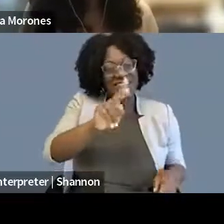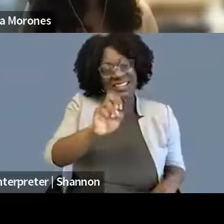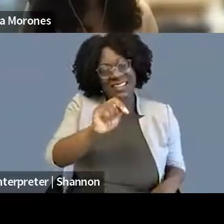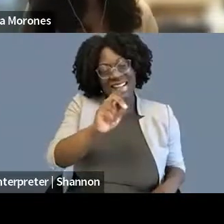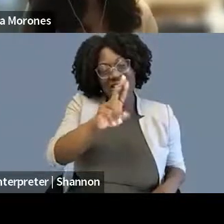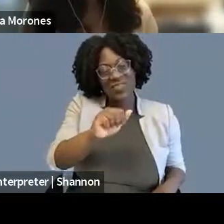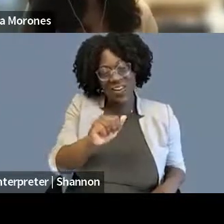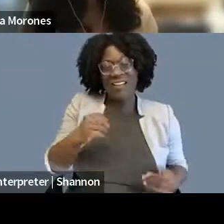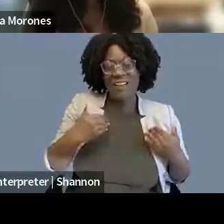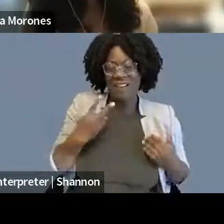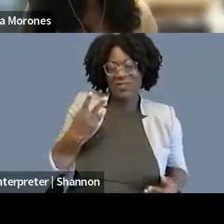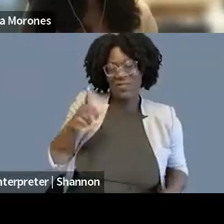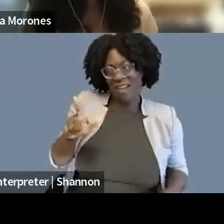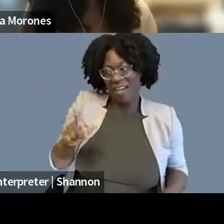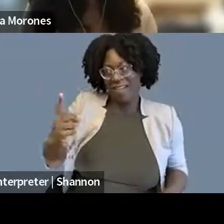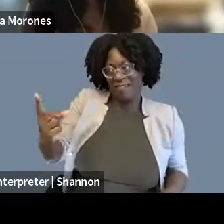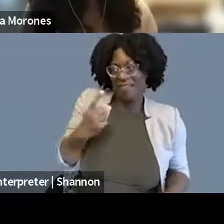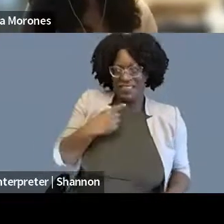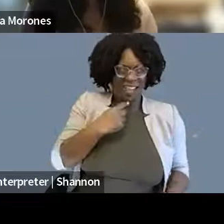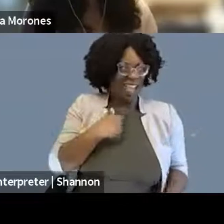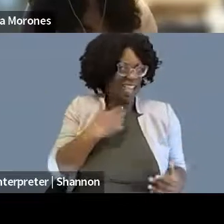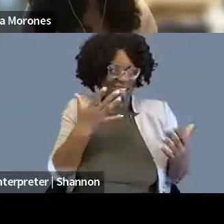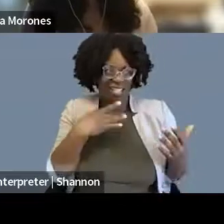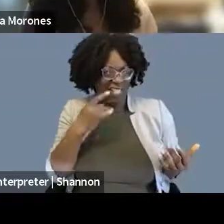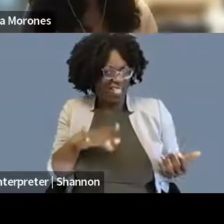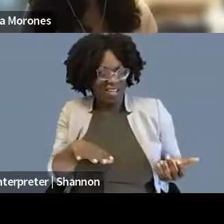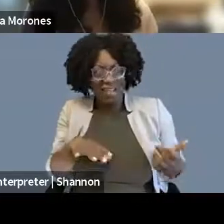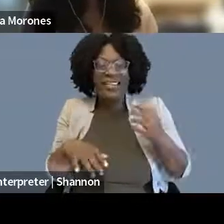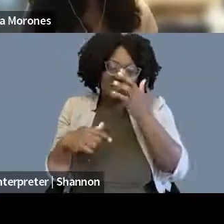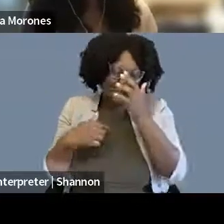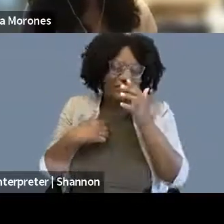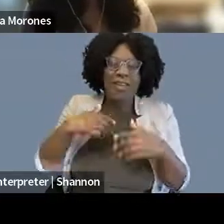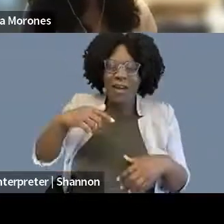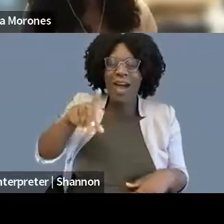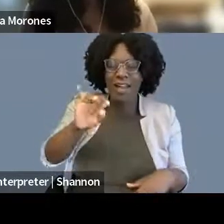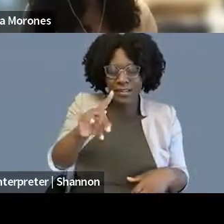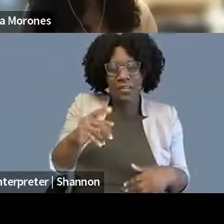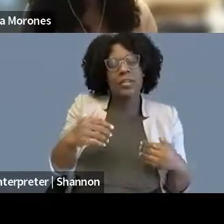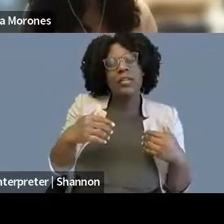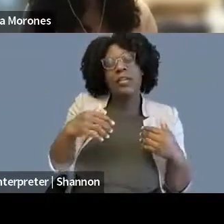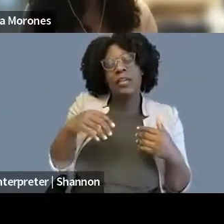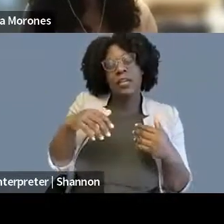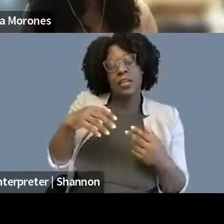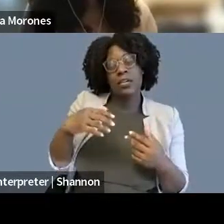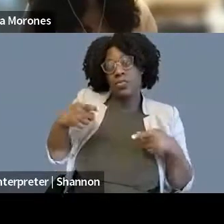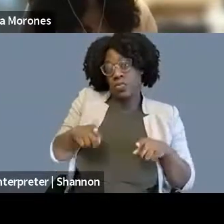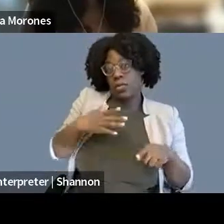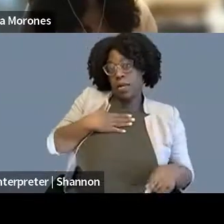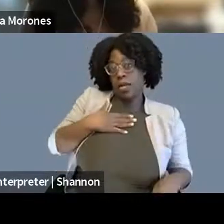I split my 2L summer between NPR and another firm. And I'd spent some of the summer at the firm doing,